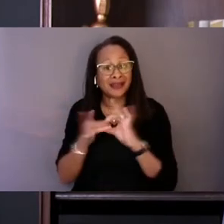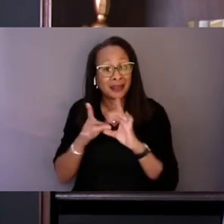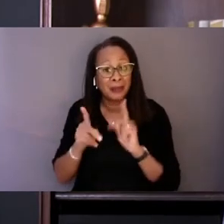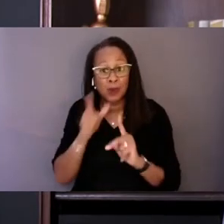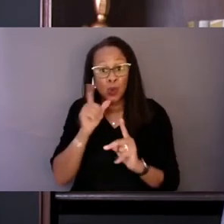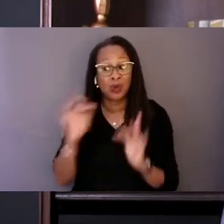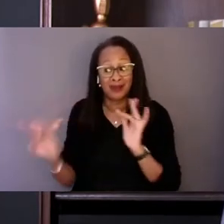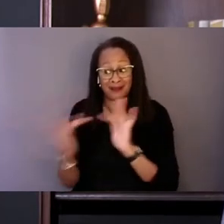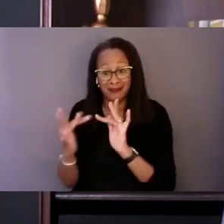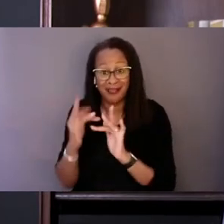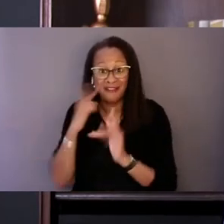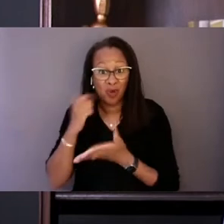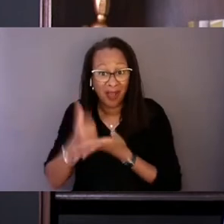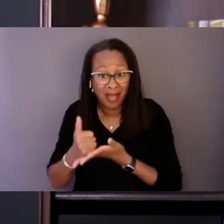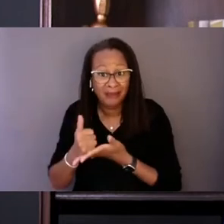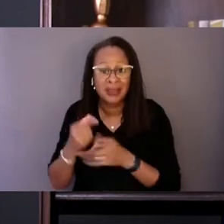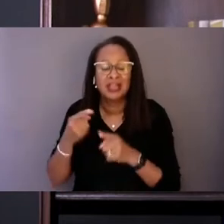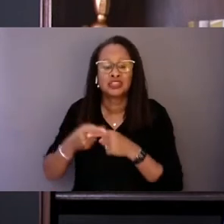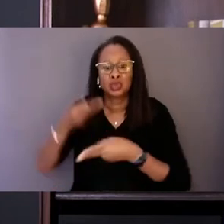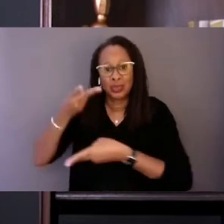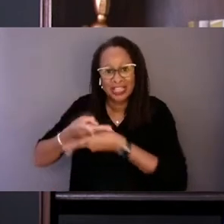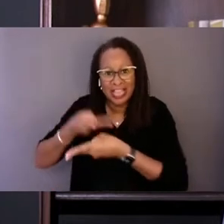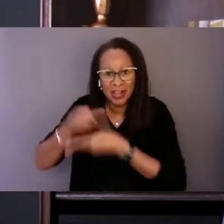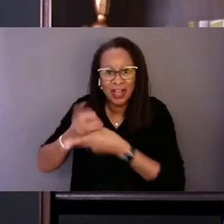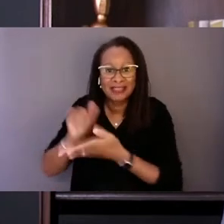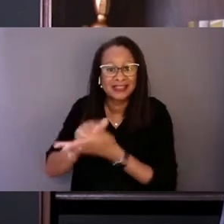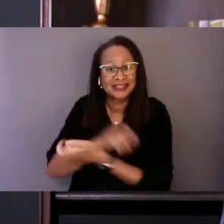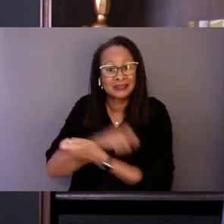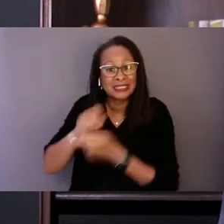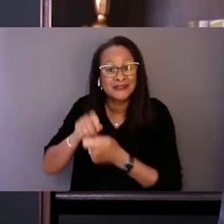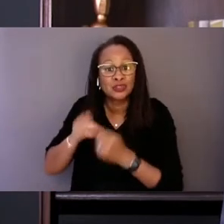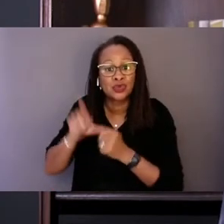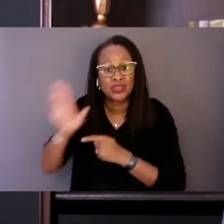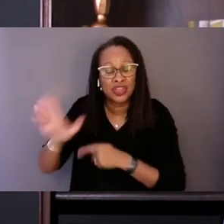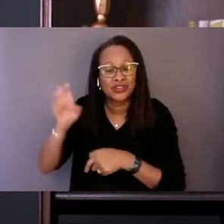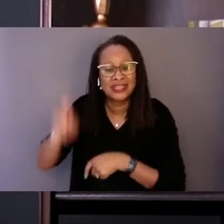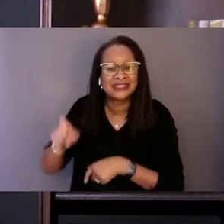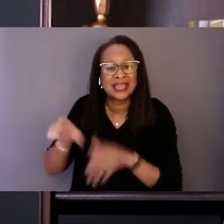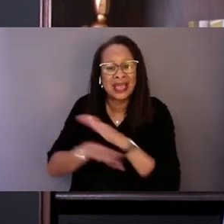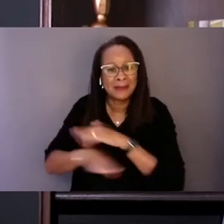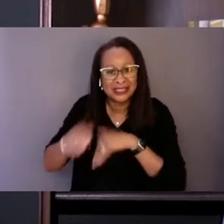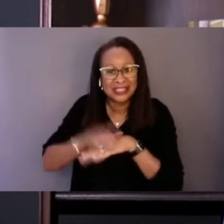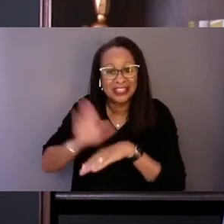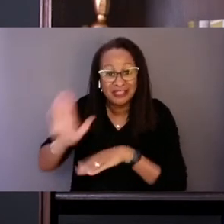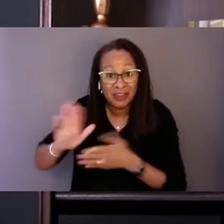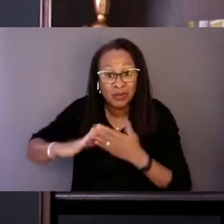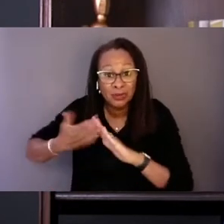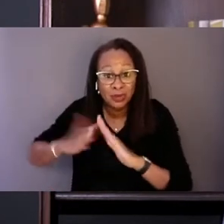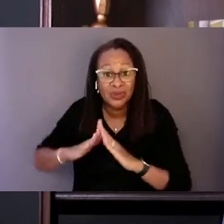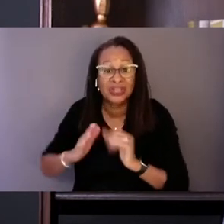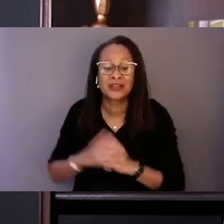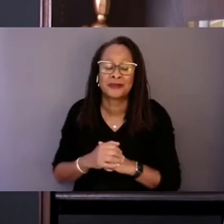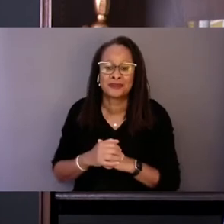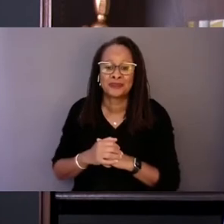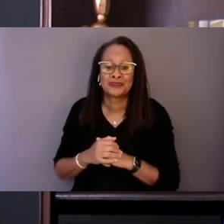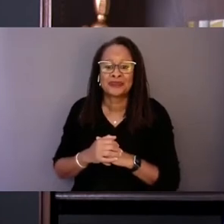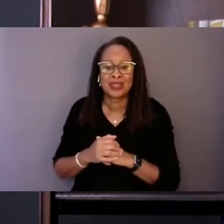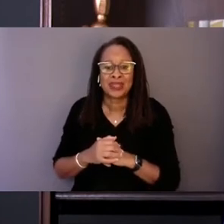to care that's specific to their needs and based in their community. It's an amazing opportunity to revolutionize